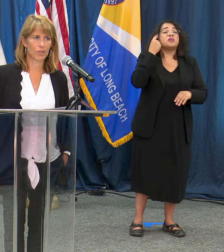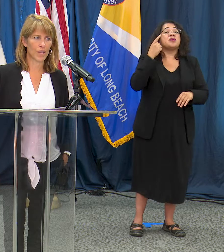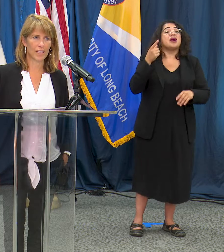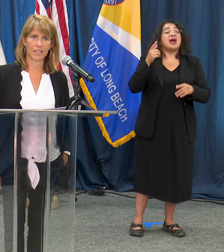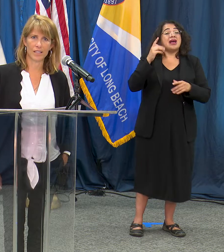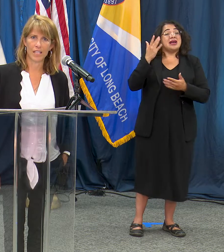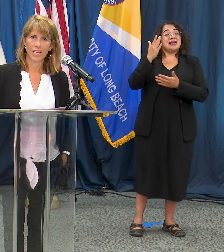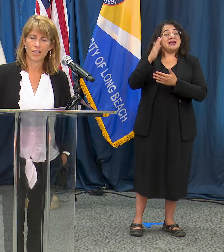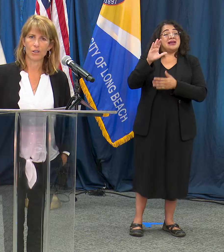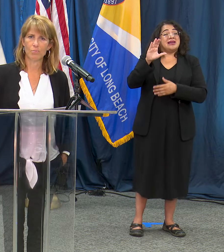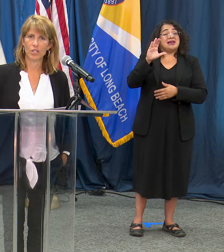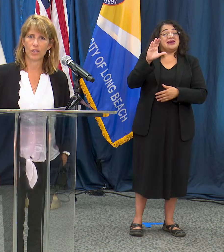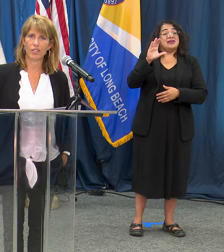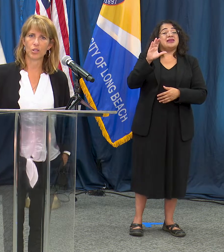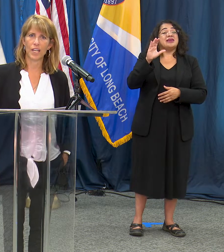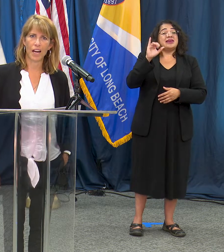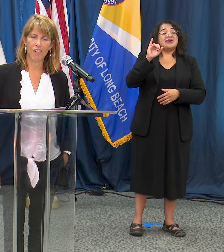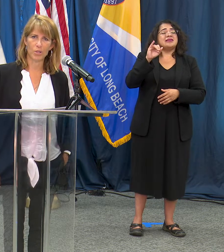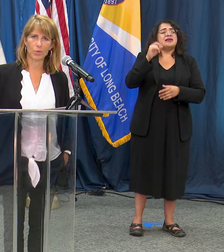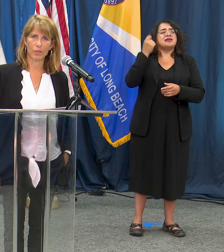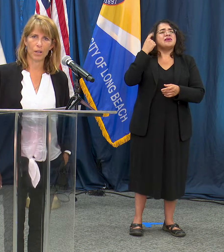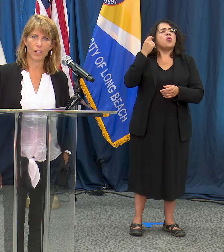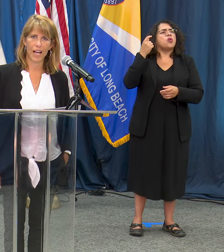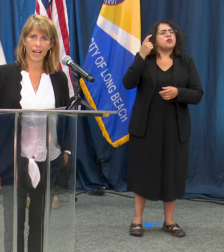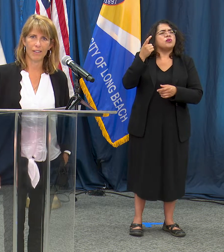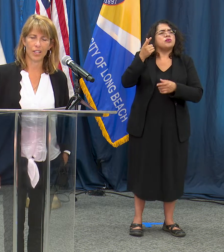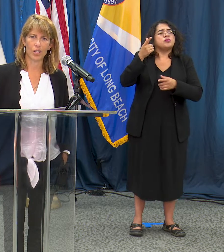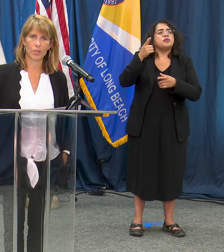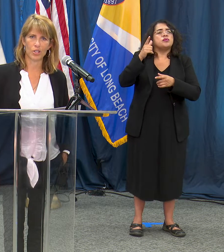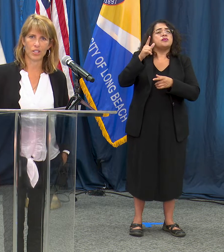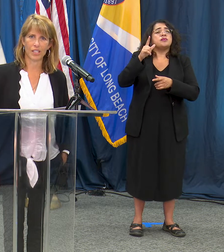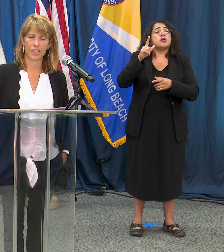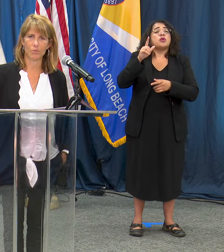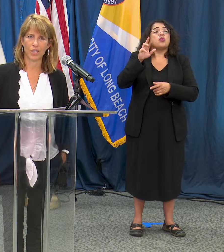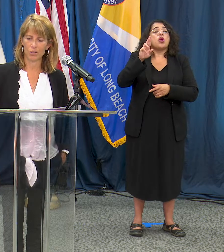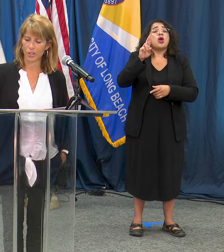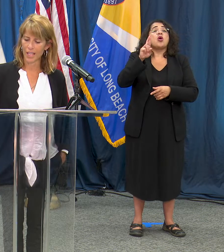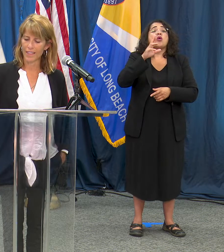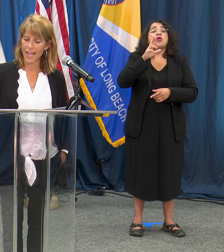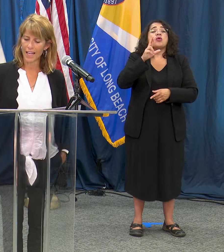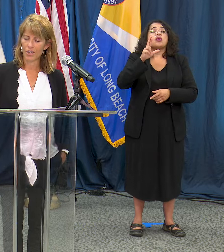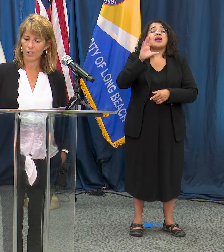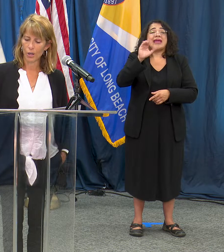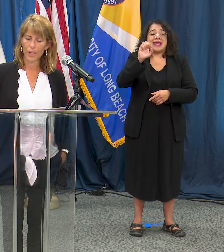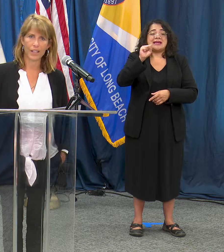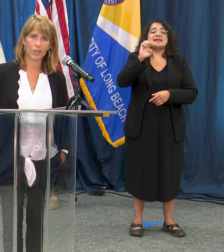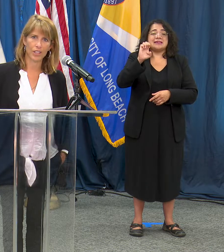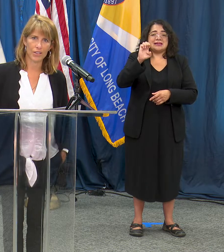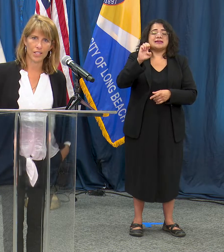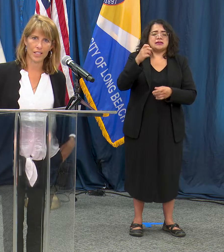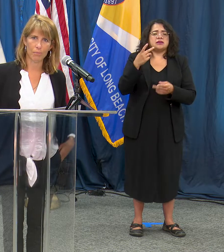few cases so it's been sort of a trade-off between what we have in urban jurisdictions whether you look at that or whether you look at the testing